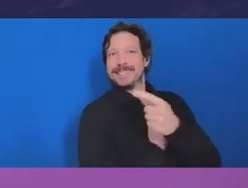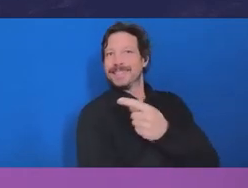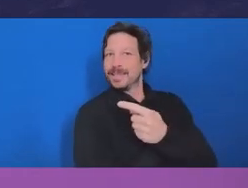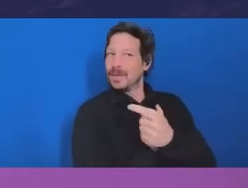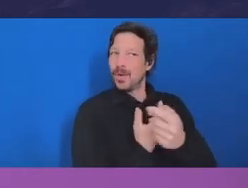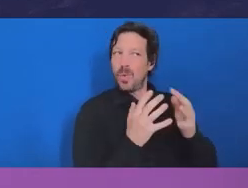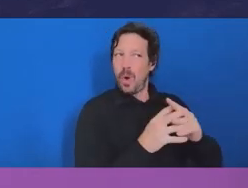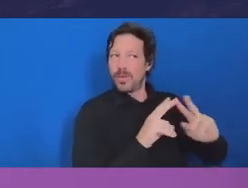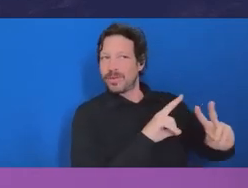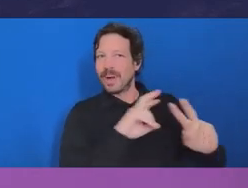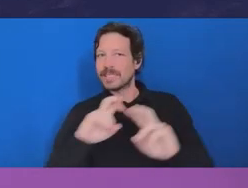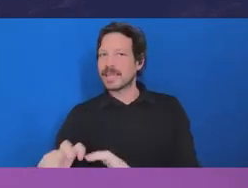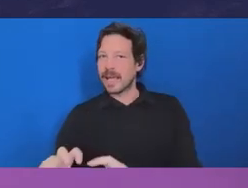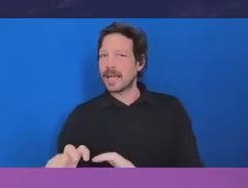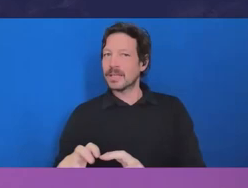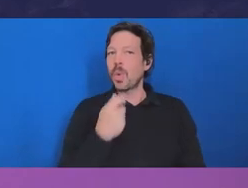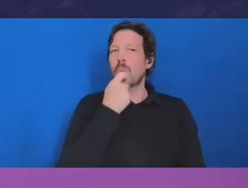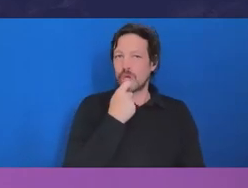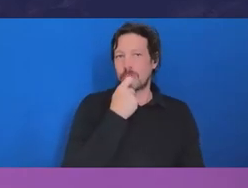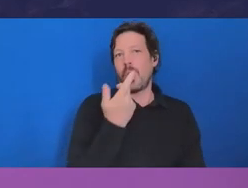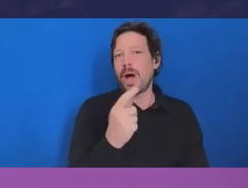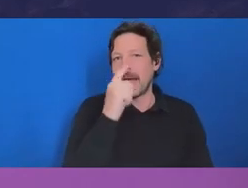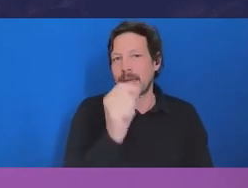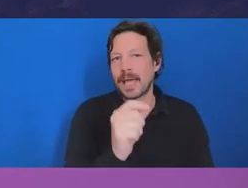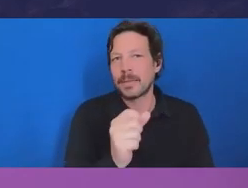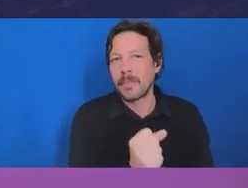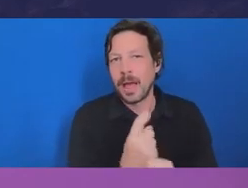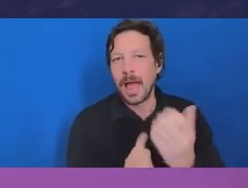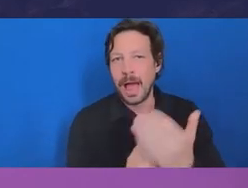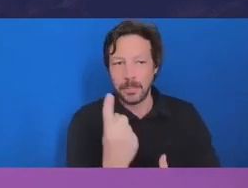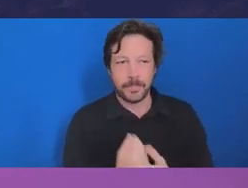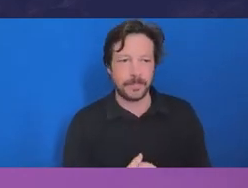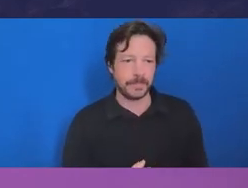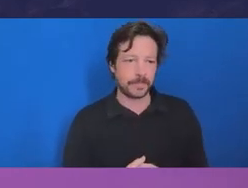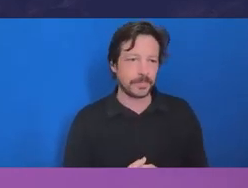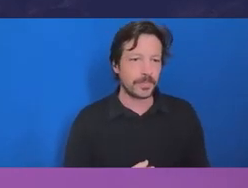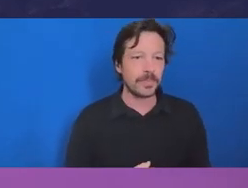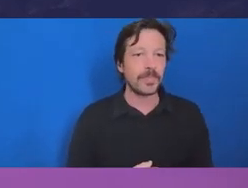And I mentioned those investigations involving CEOs before